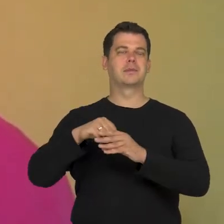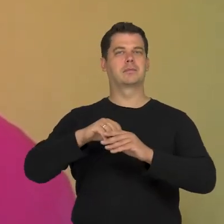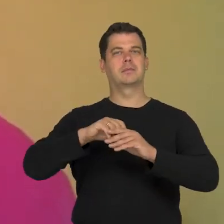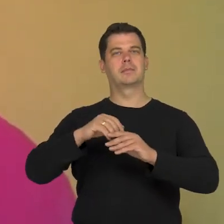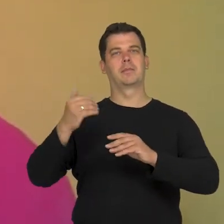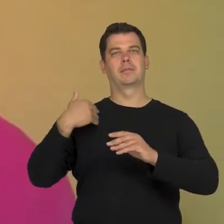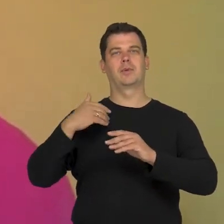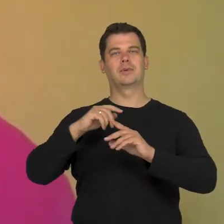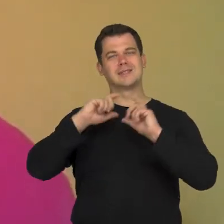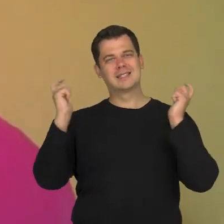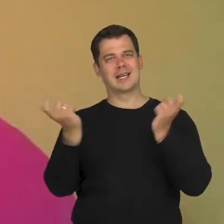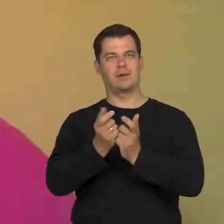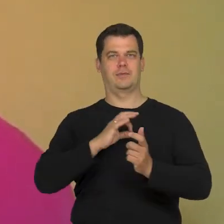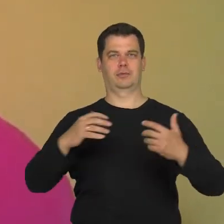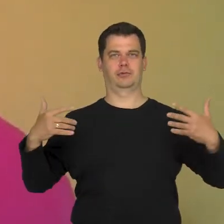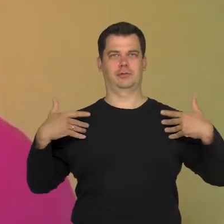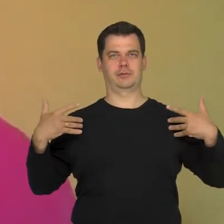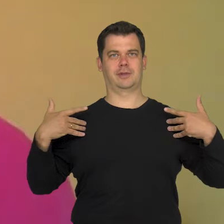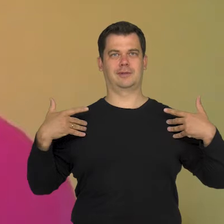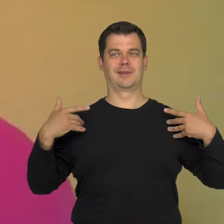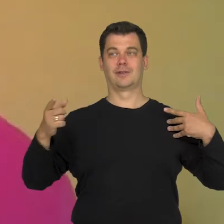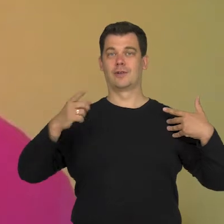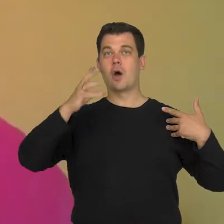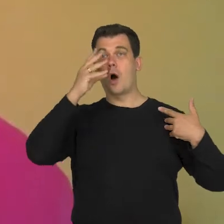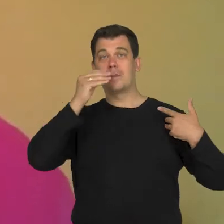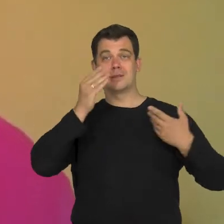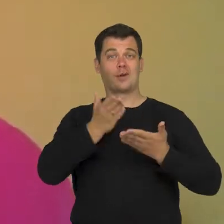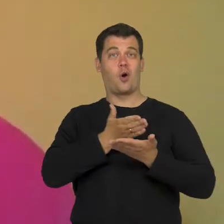that happen in our lives which, for rejected images, in my opinion,